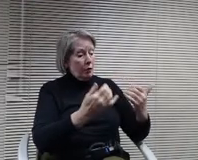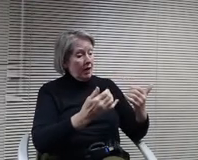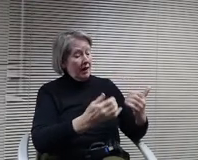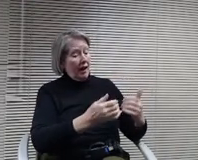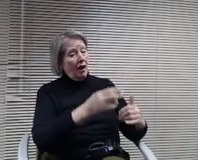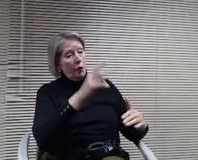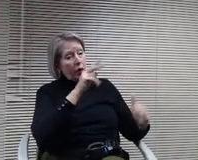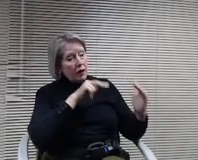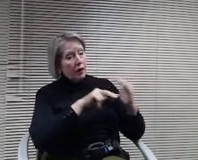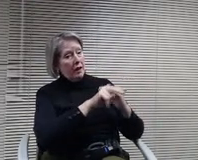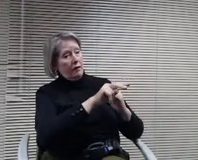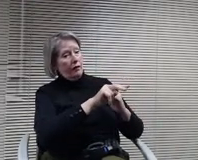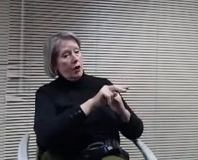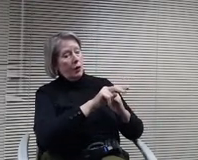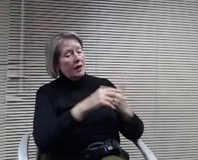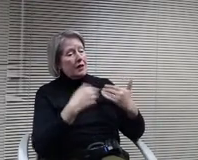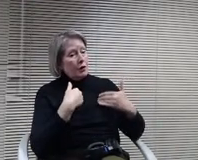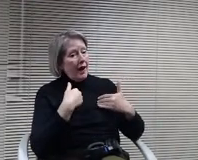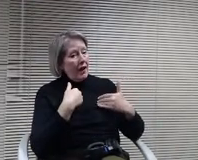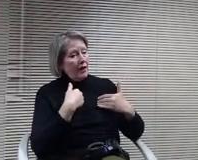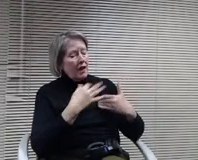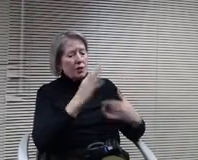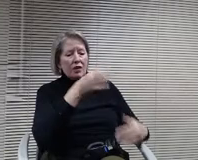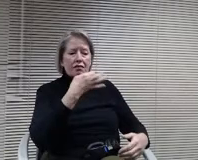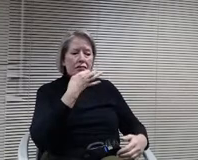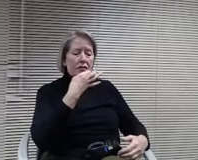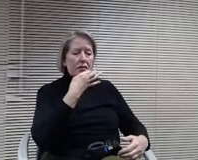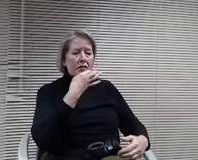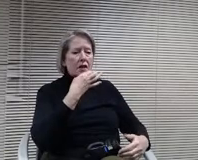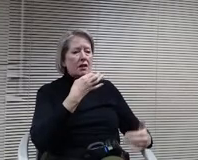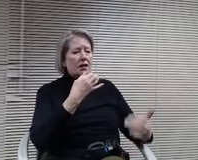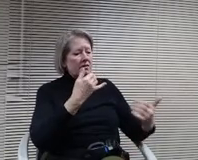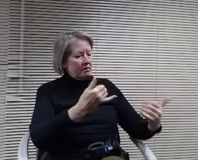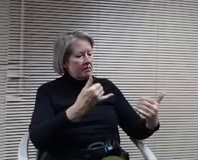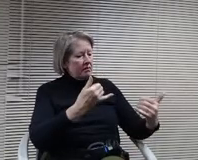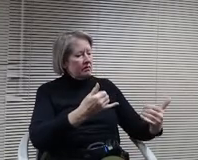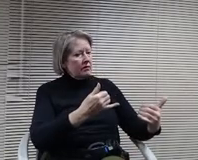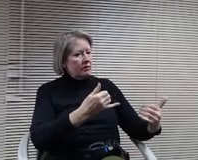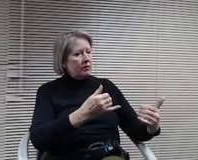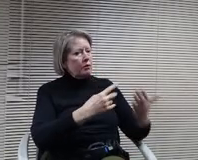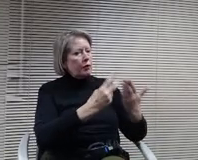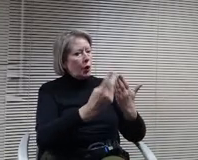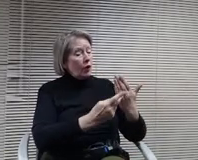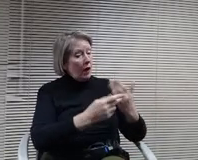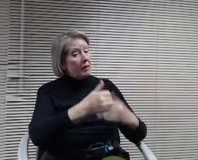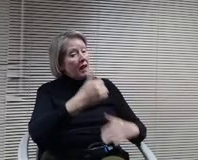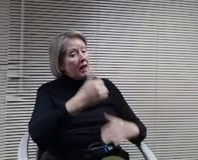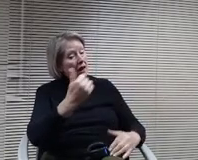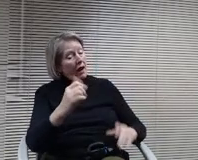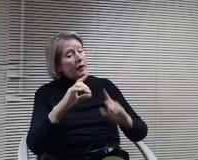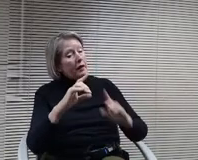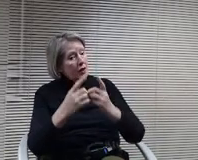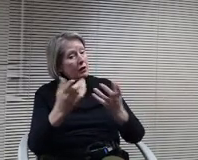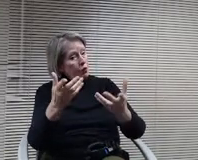to having a state of the art sought after program that other districts and families may want to choose to open